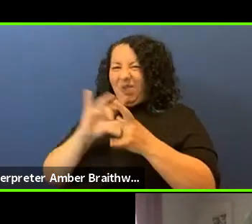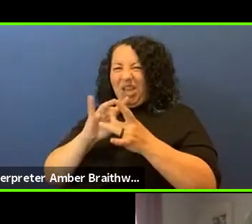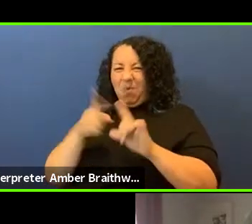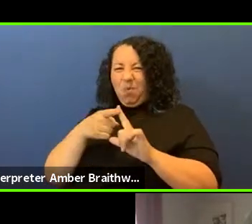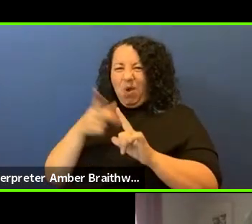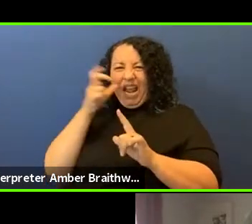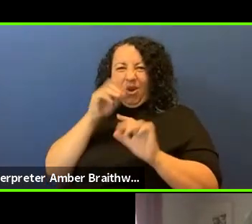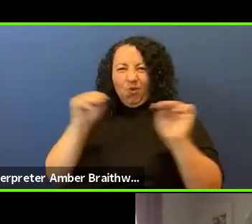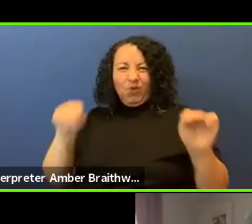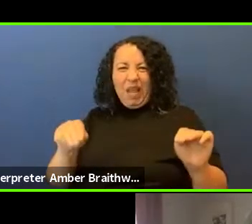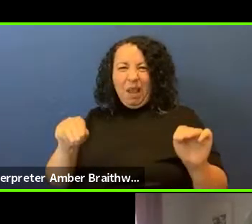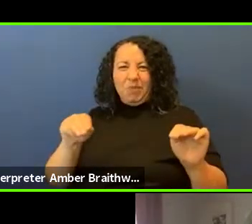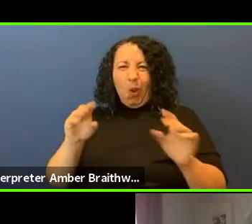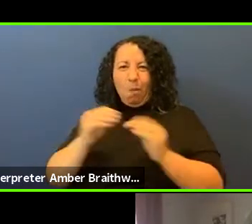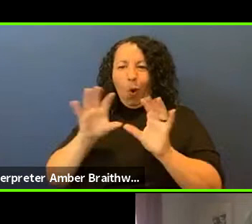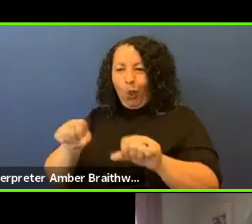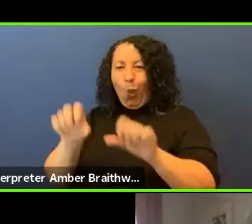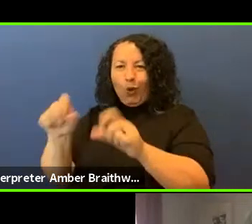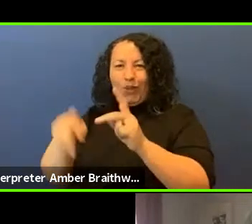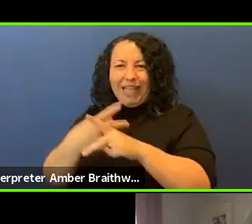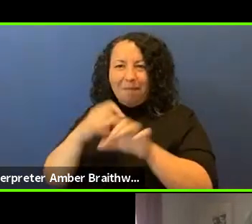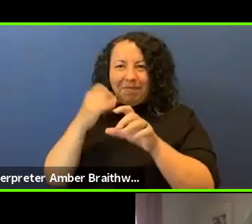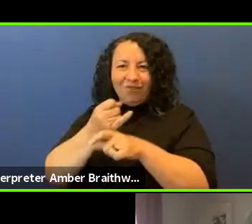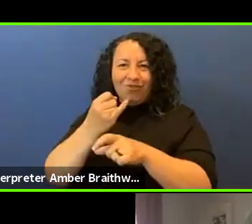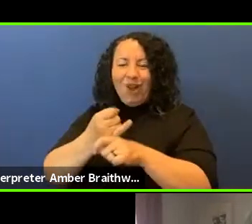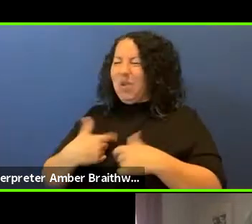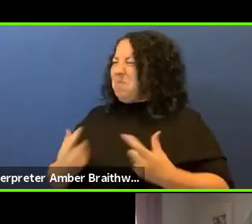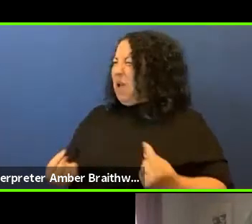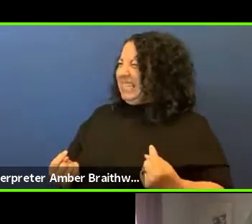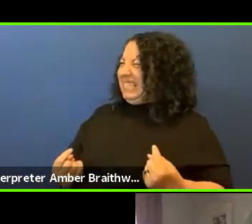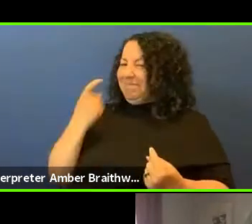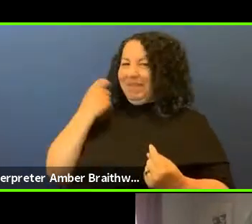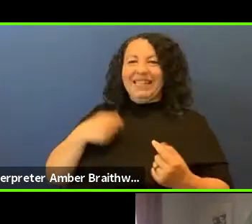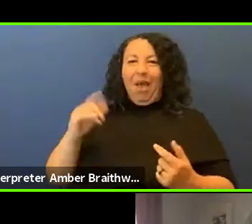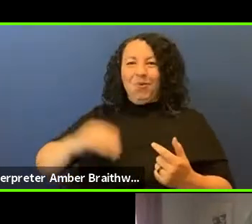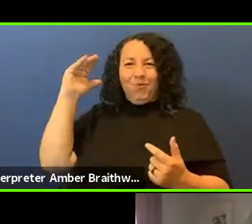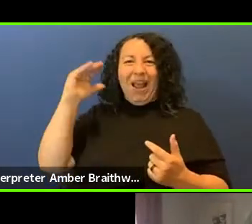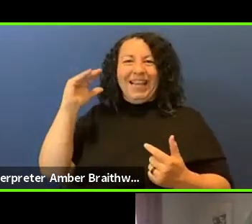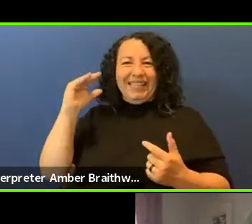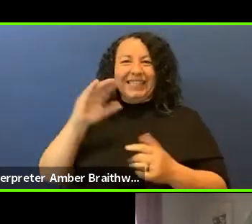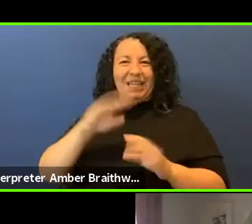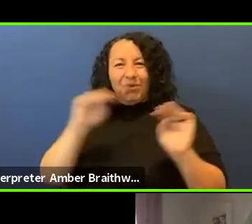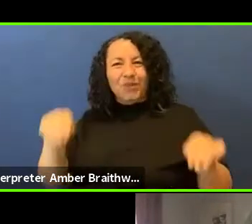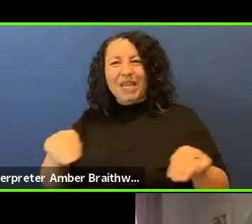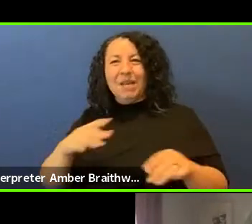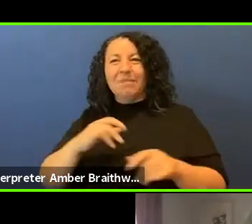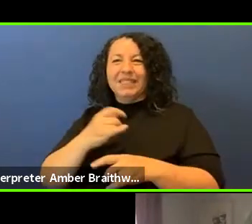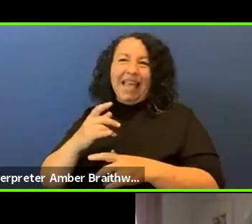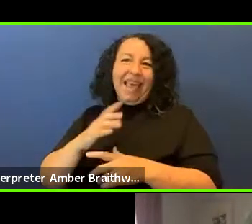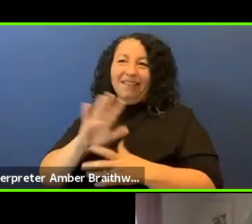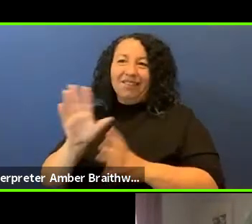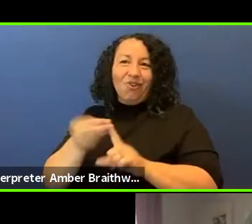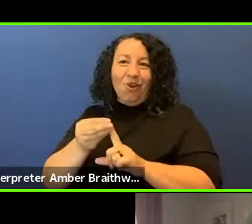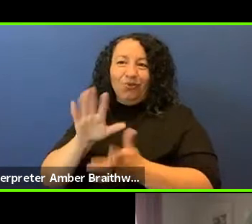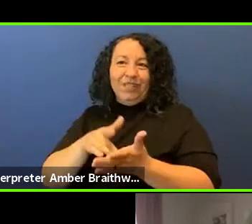because I was raised in museums and cultural centers created by Native people and here in Oklahoma we have the oldest one